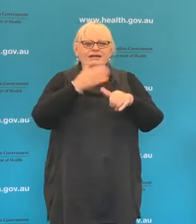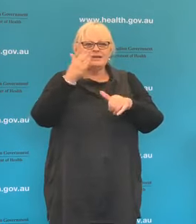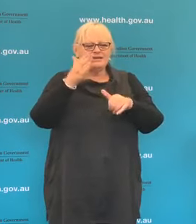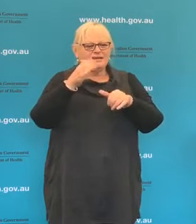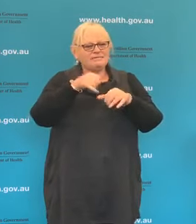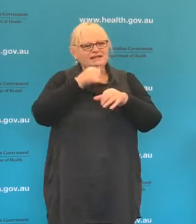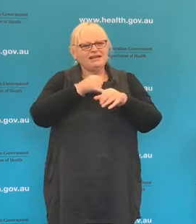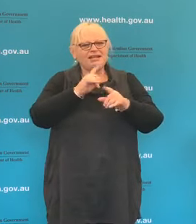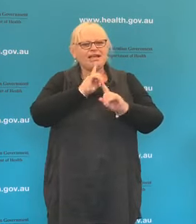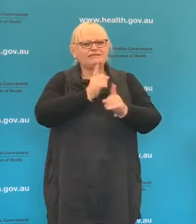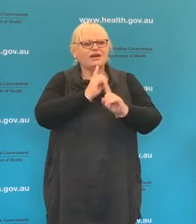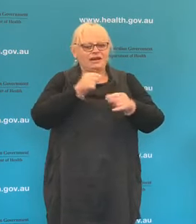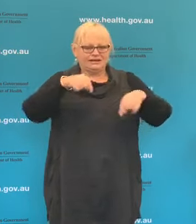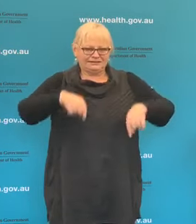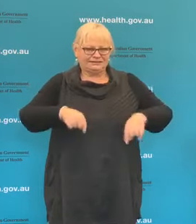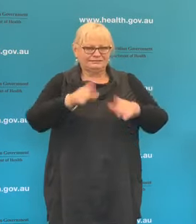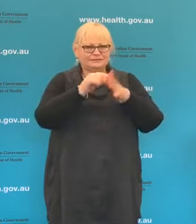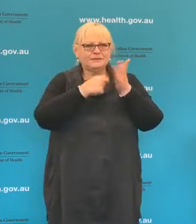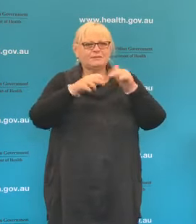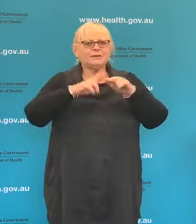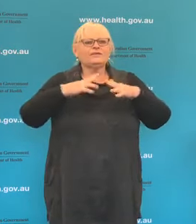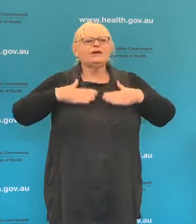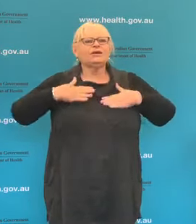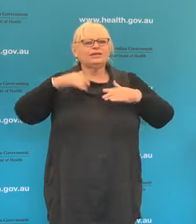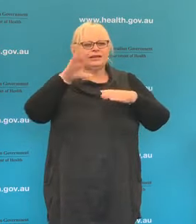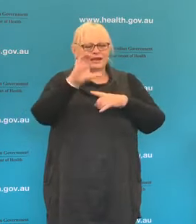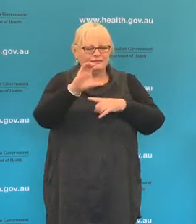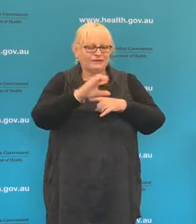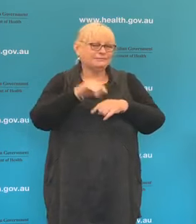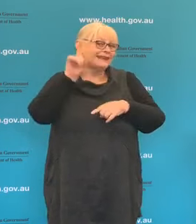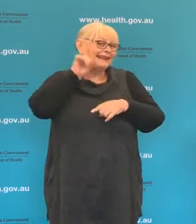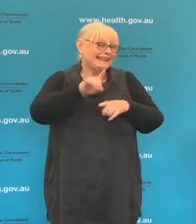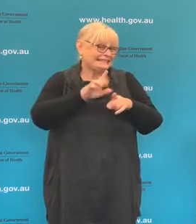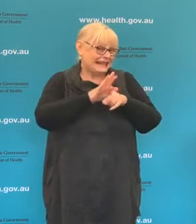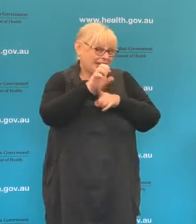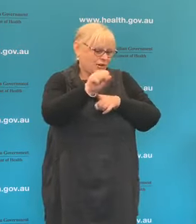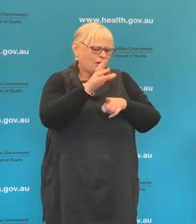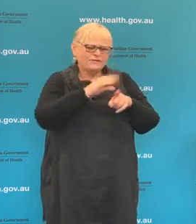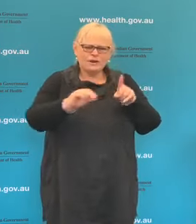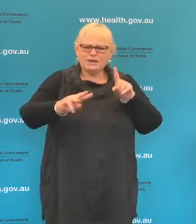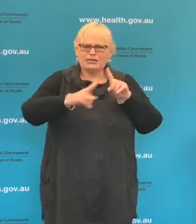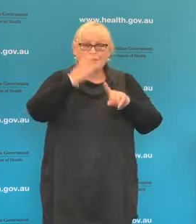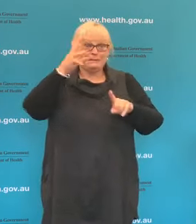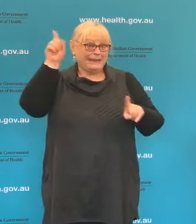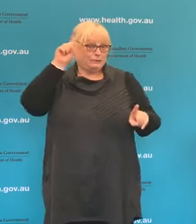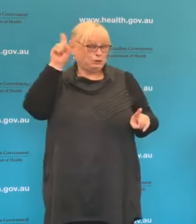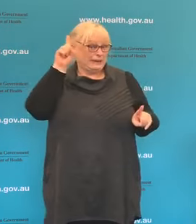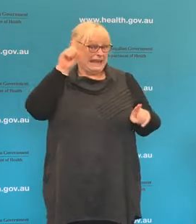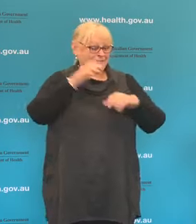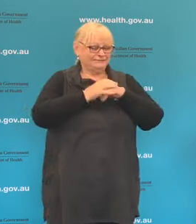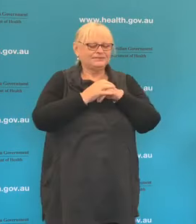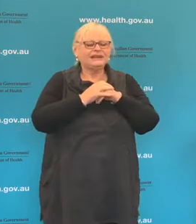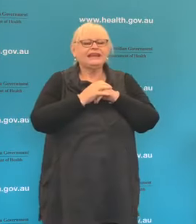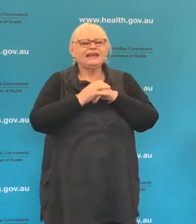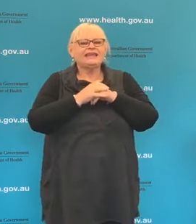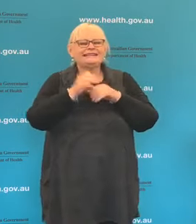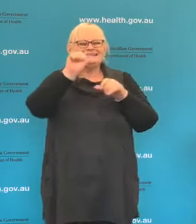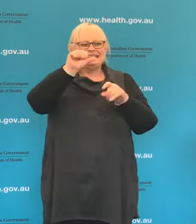in Canberra. Yesterday's update, as of 3:00pm today there are 6.783